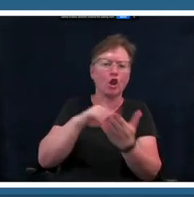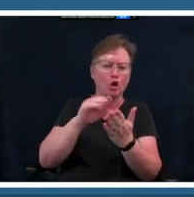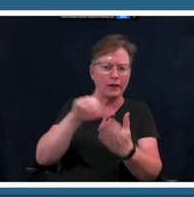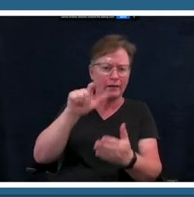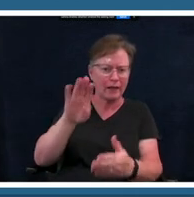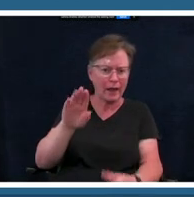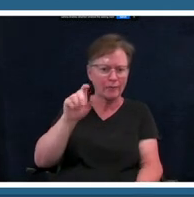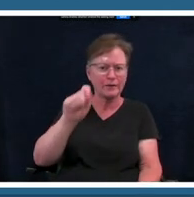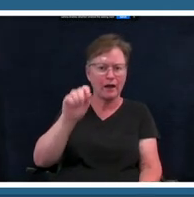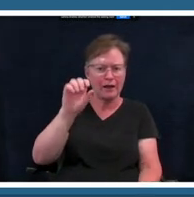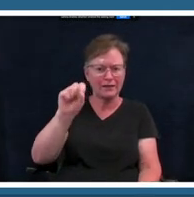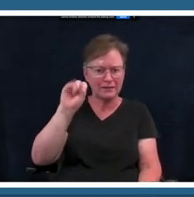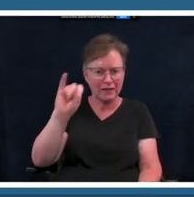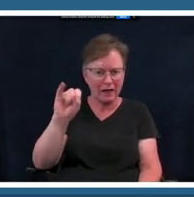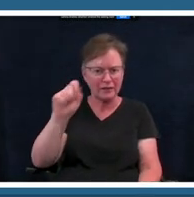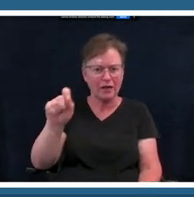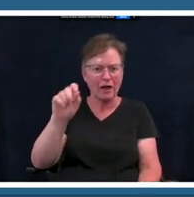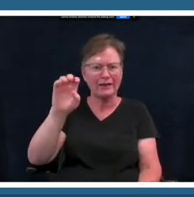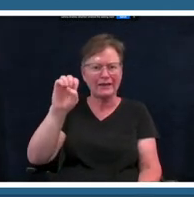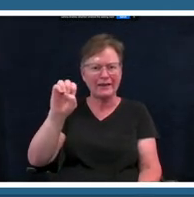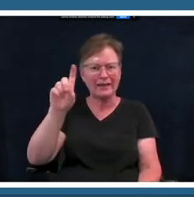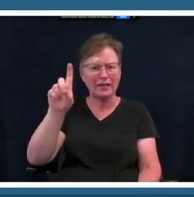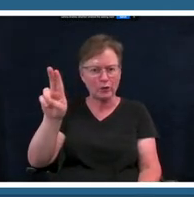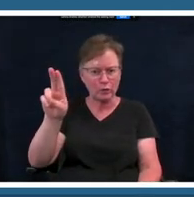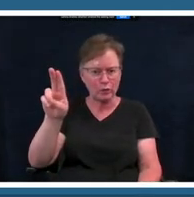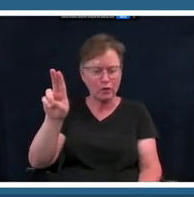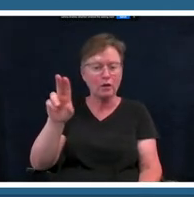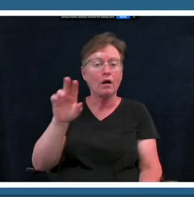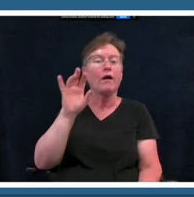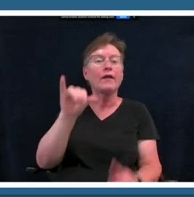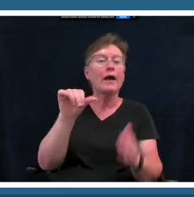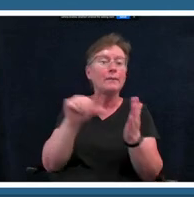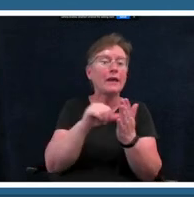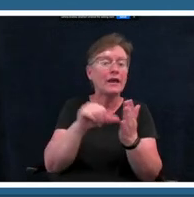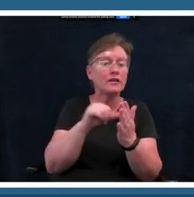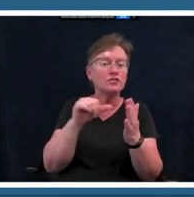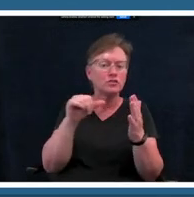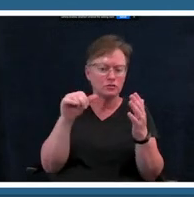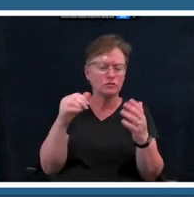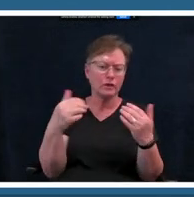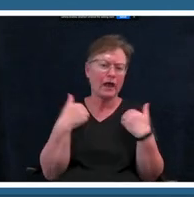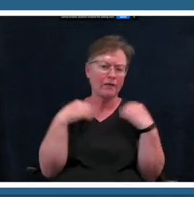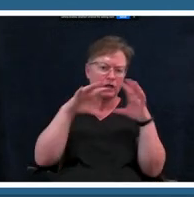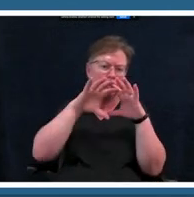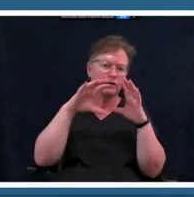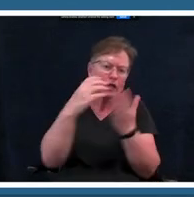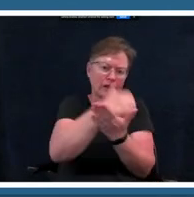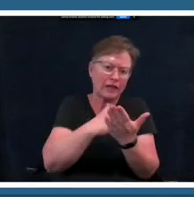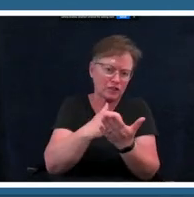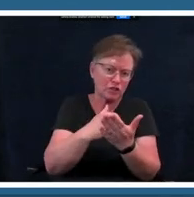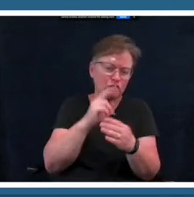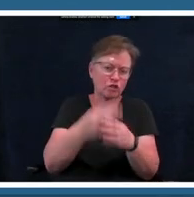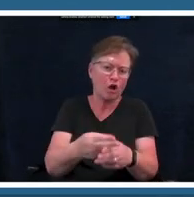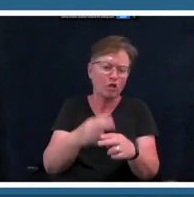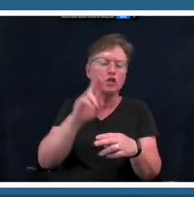on that page we have a collection called